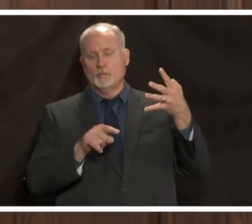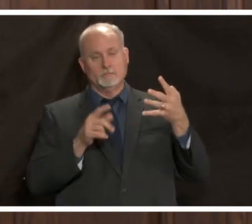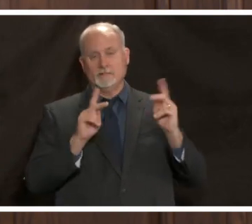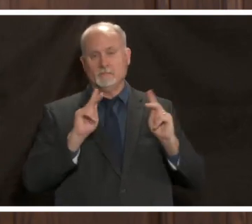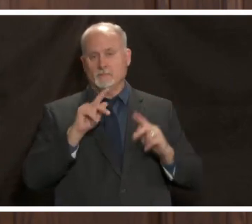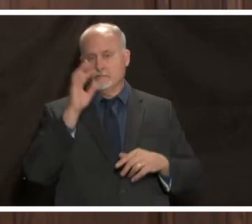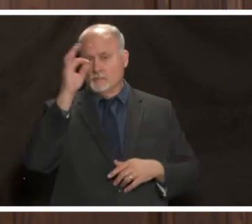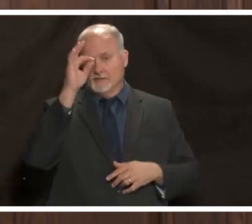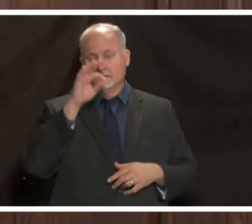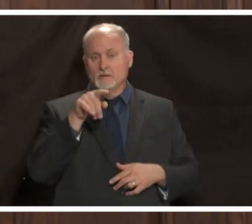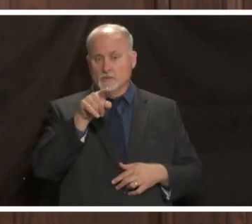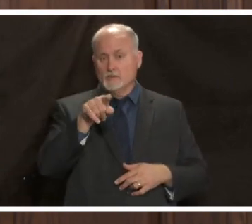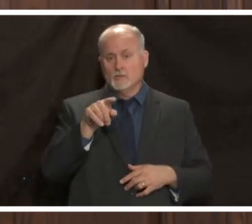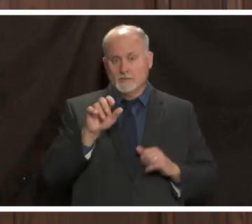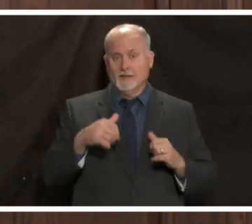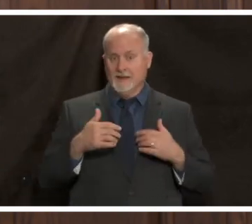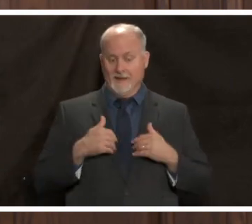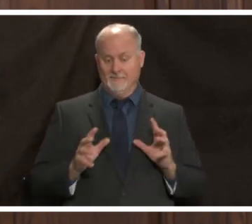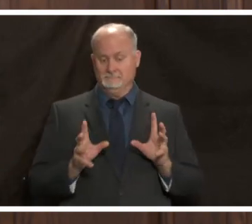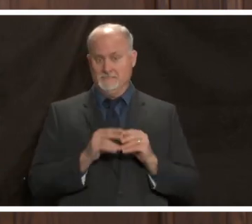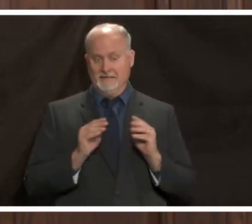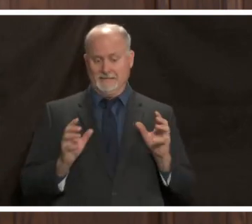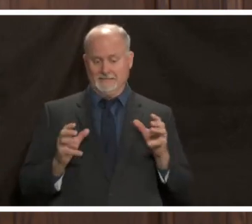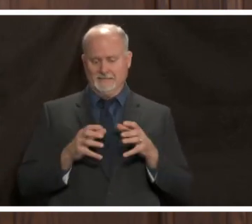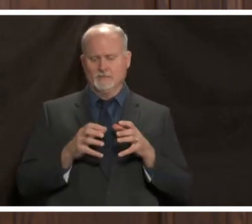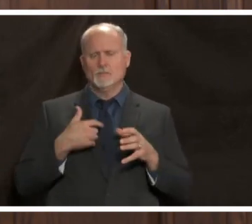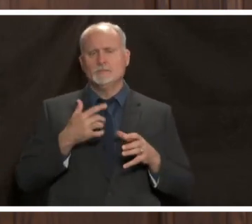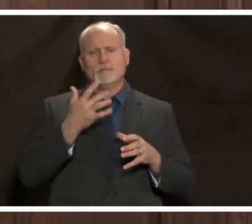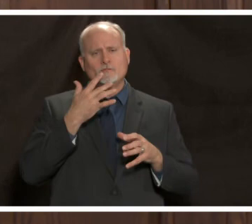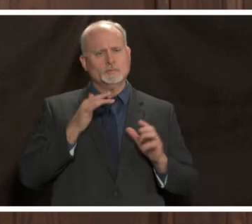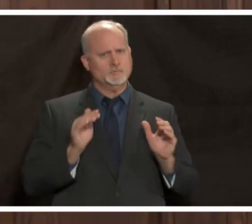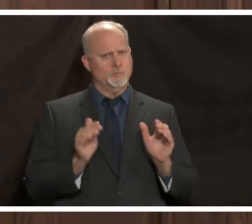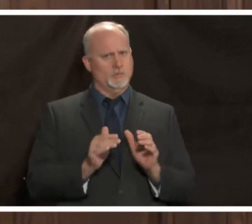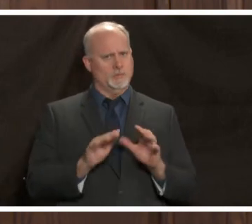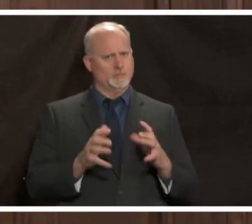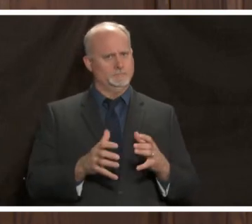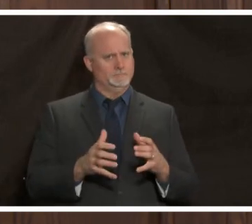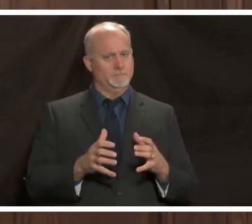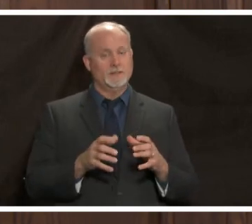so you can have some gatherings we prefer they be smaller but you still have to do